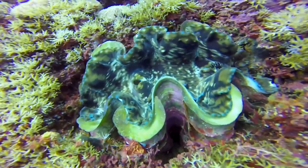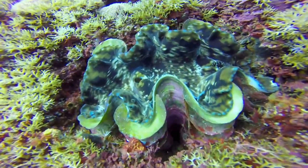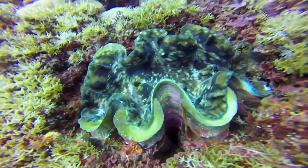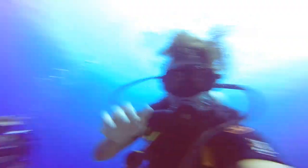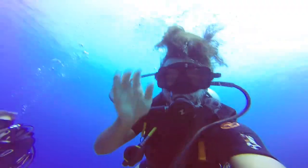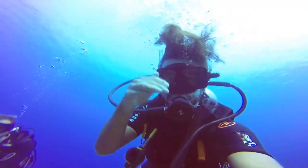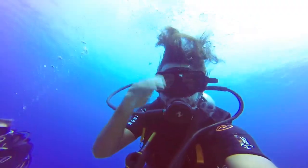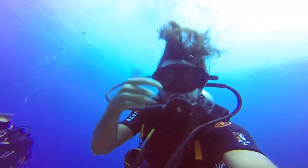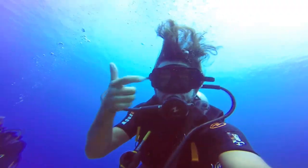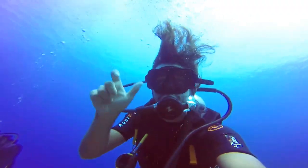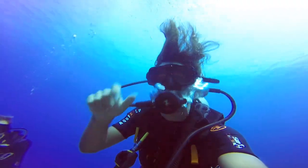That's a big clam.